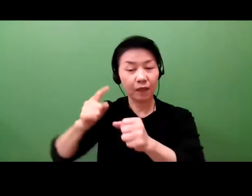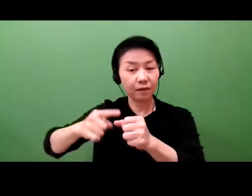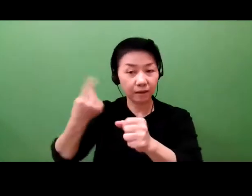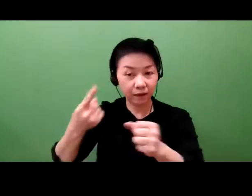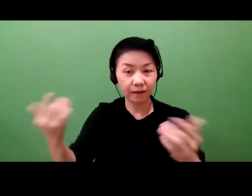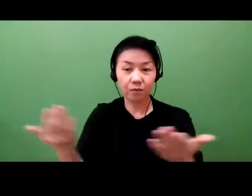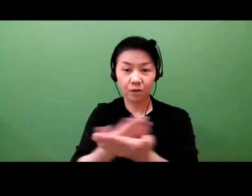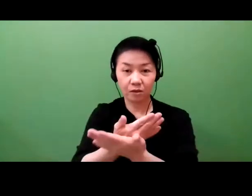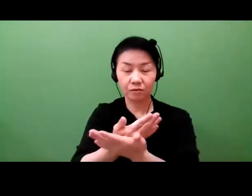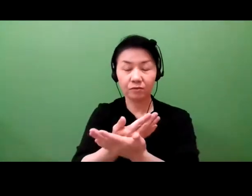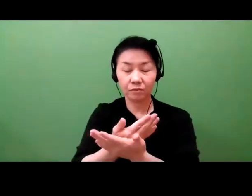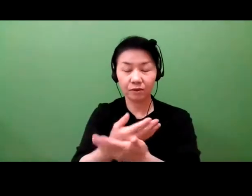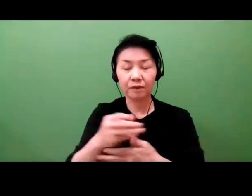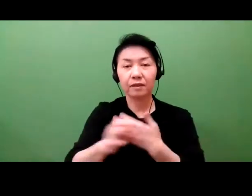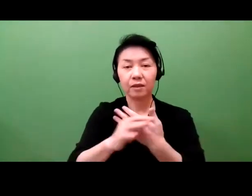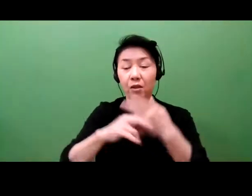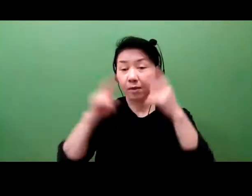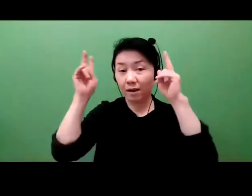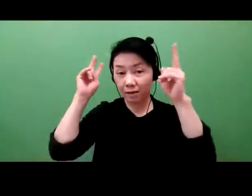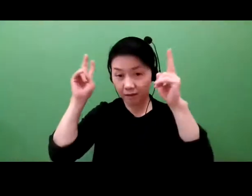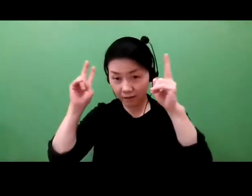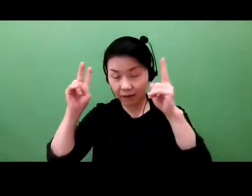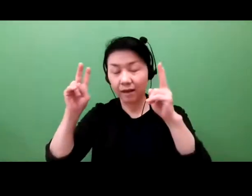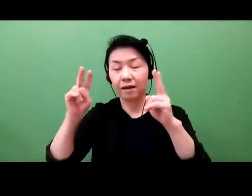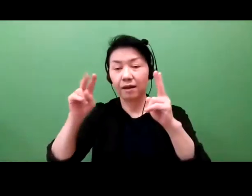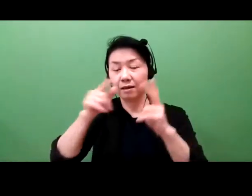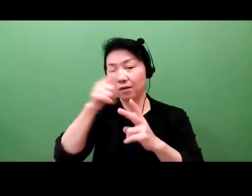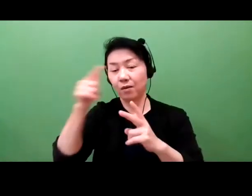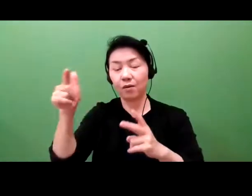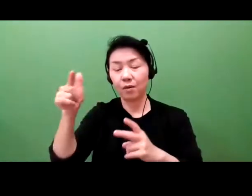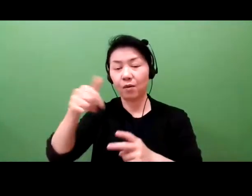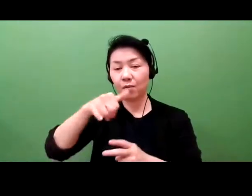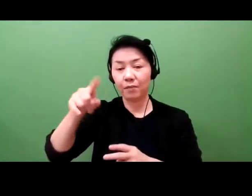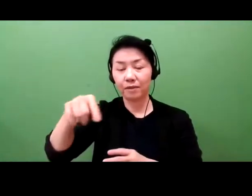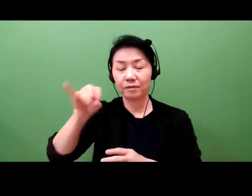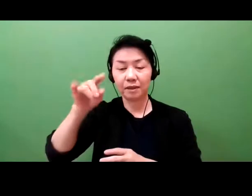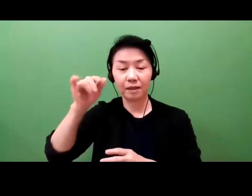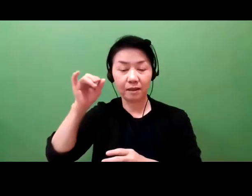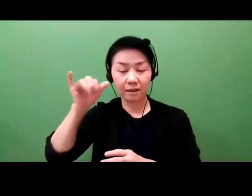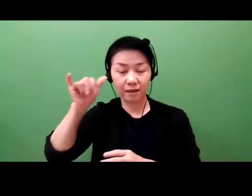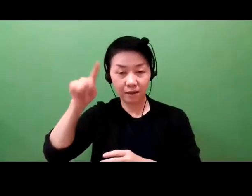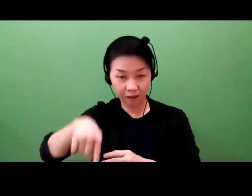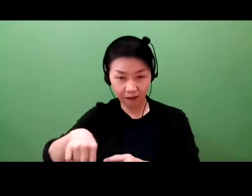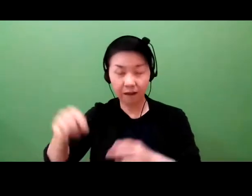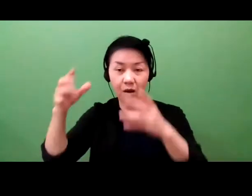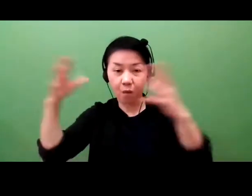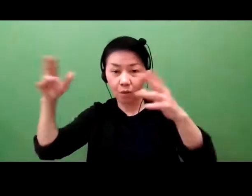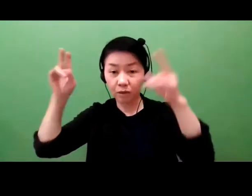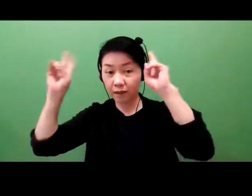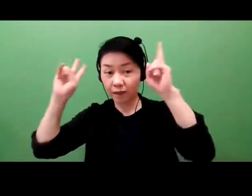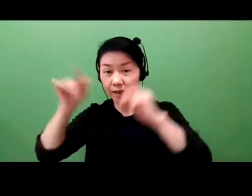but also big companies that will then invest in and then maybe even acquire all or a substantial part